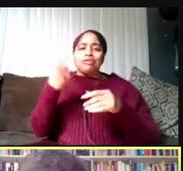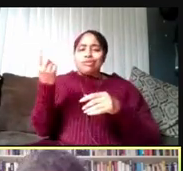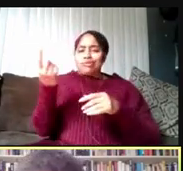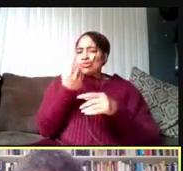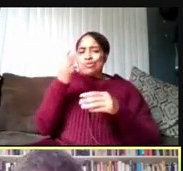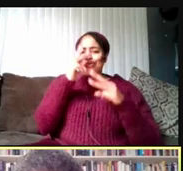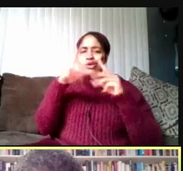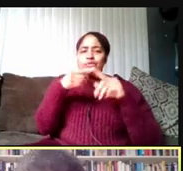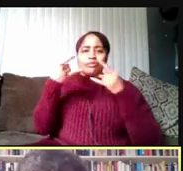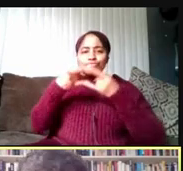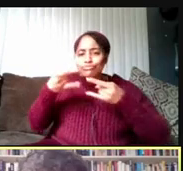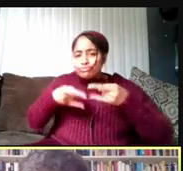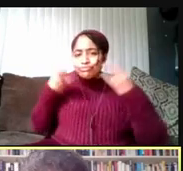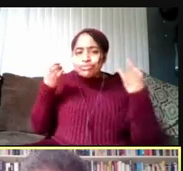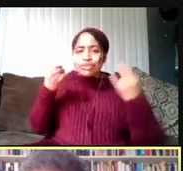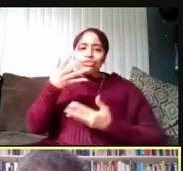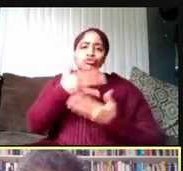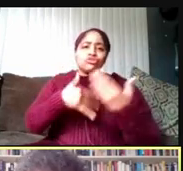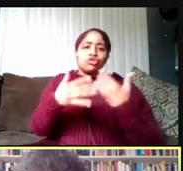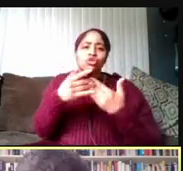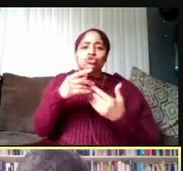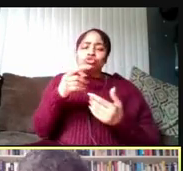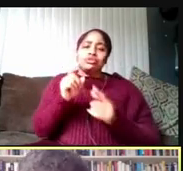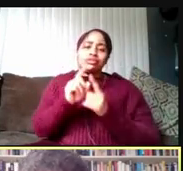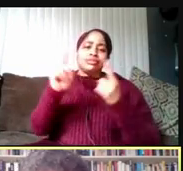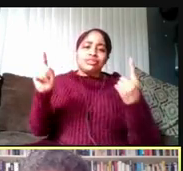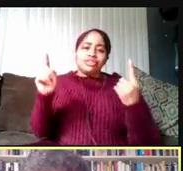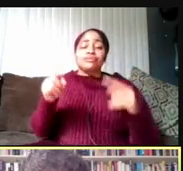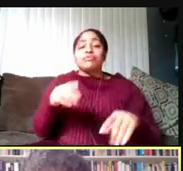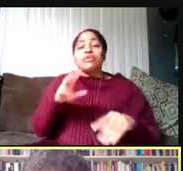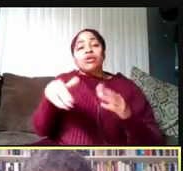Furthermore, all tiers of human research will be eligible